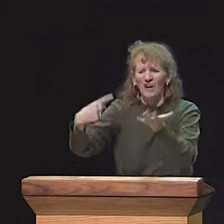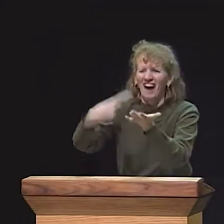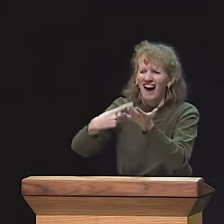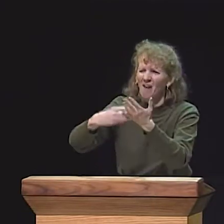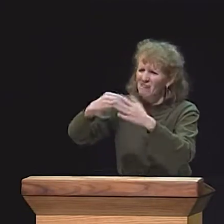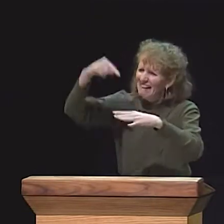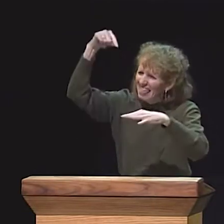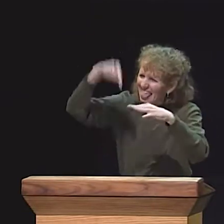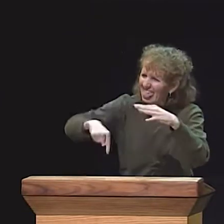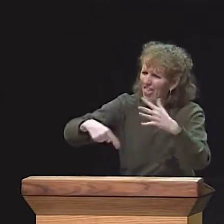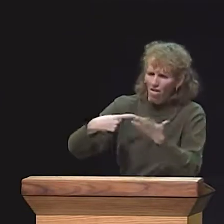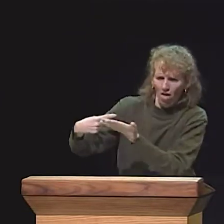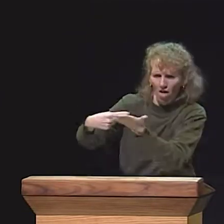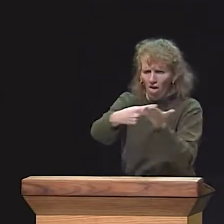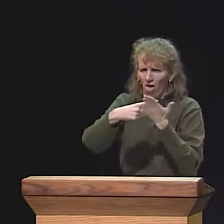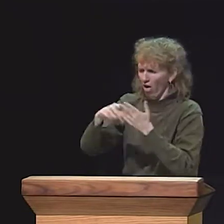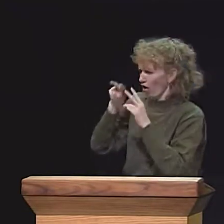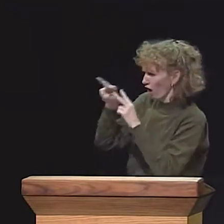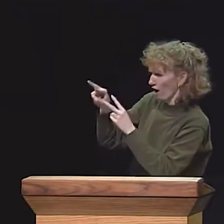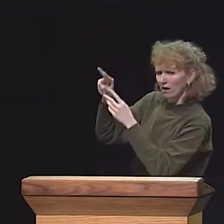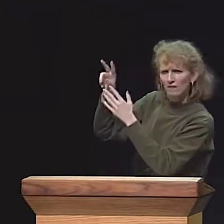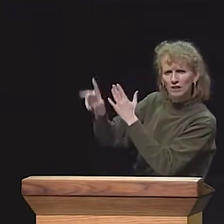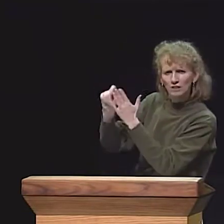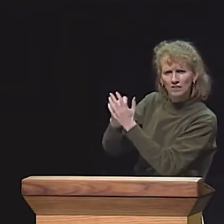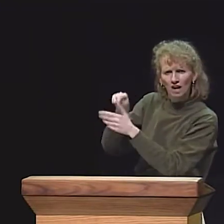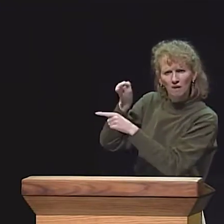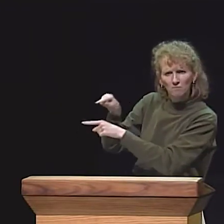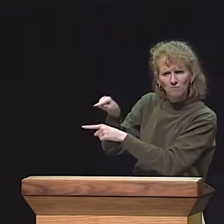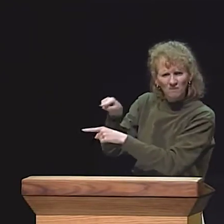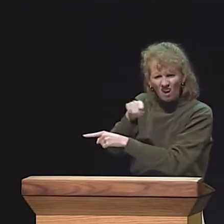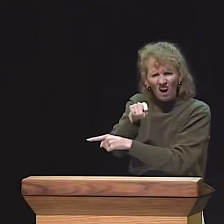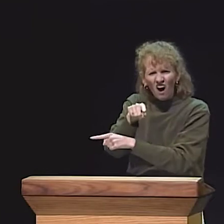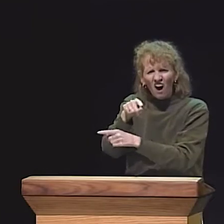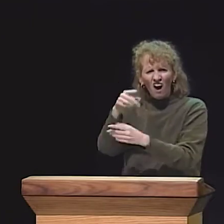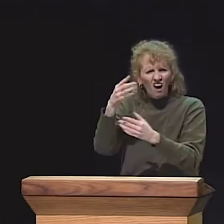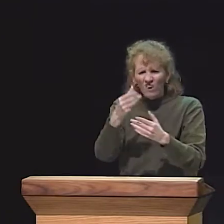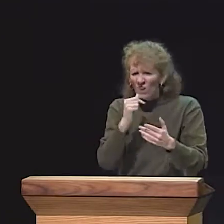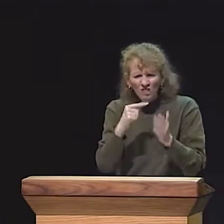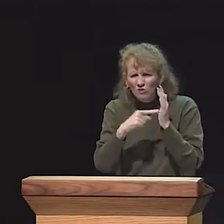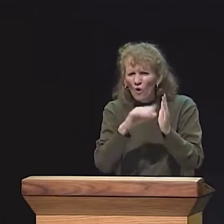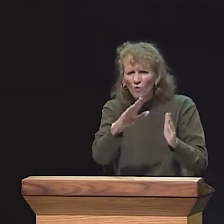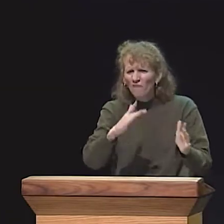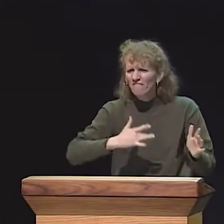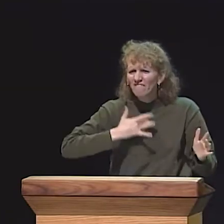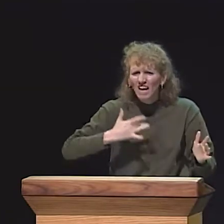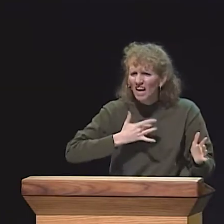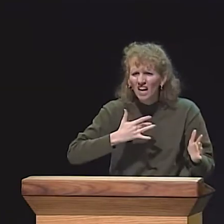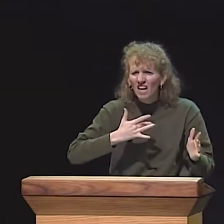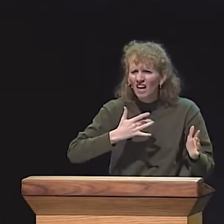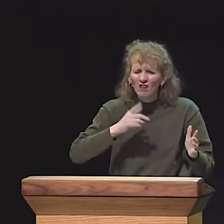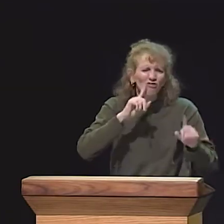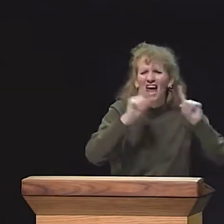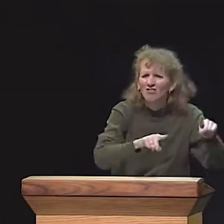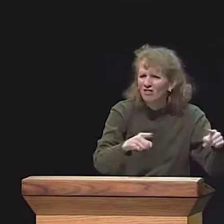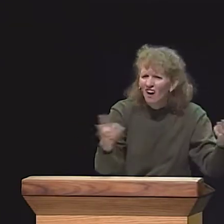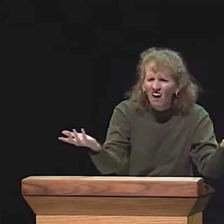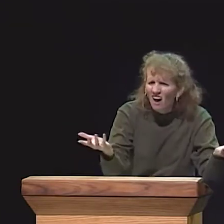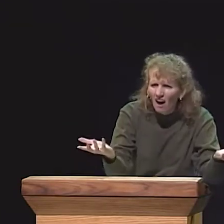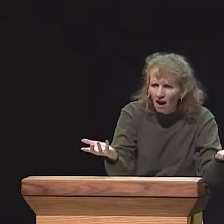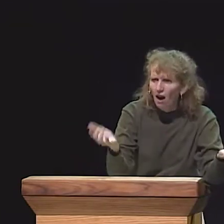THEN THERE'S AN EVALUATION BASED ON THE STORY STRUCTURE. HOW DETAILED WAS IT? AND THEN WE LOOK AT THE VIDEOTAPE.